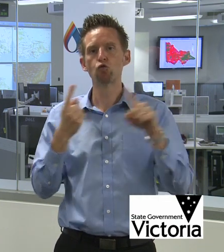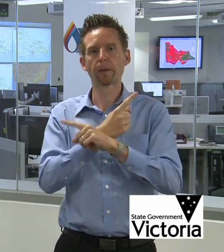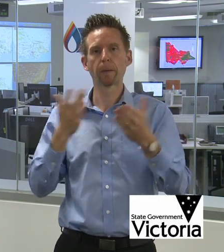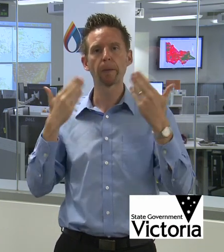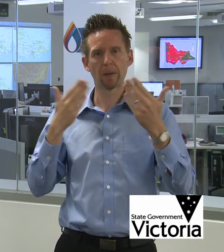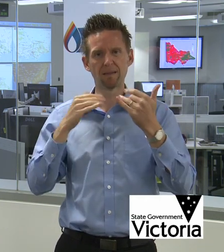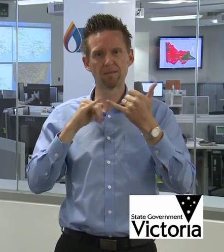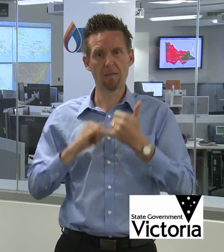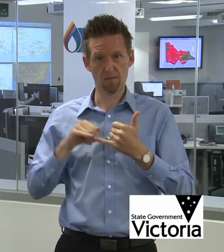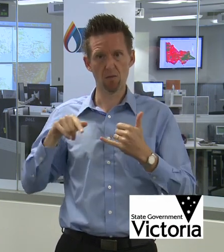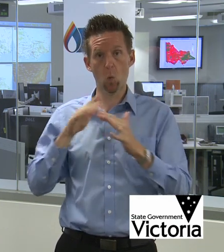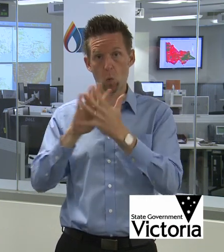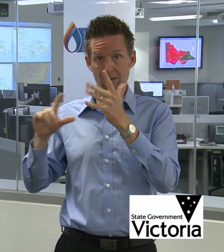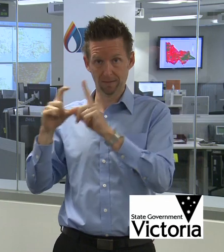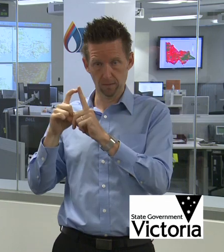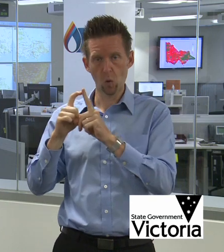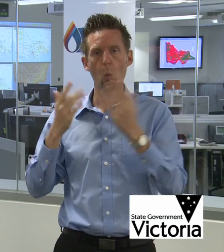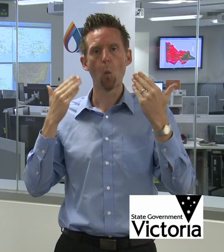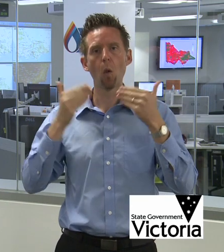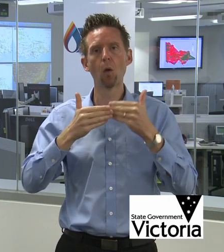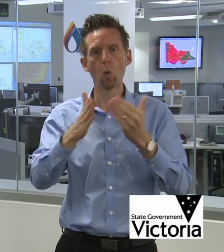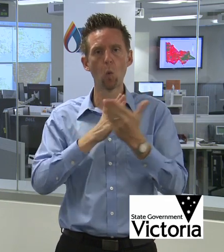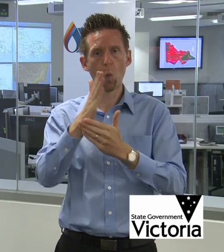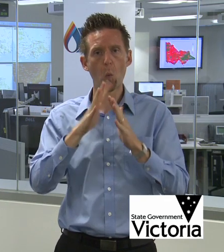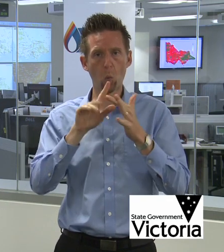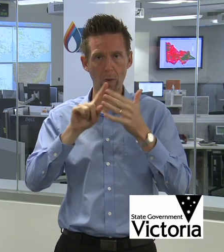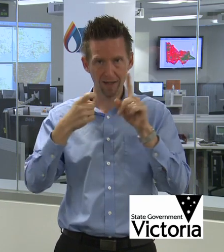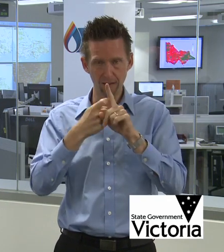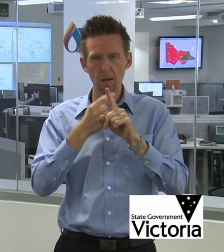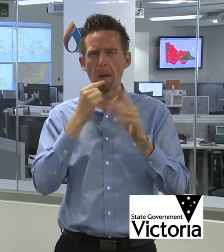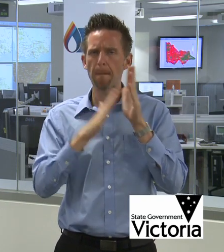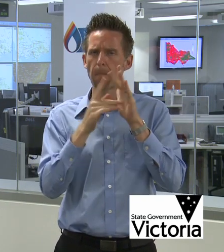see cooler conditions for the remaining part of the week. Milder but still very dry.